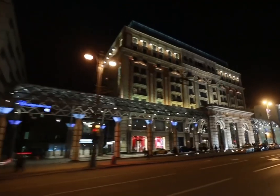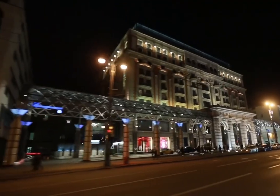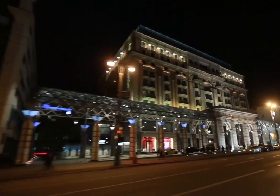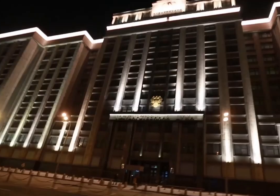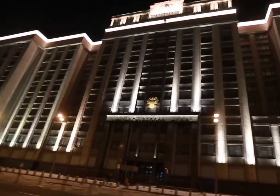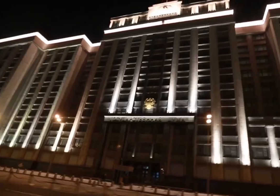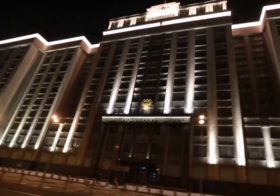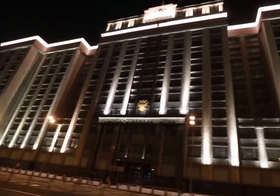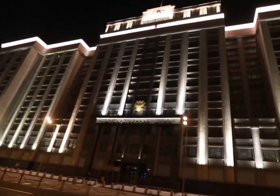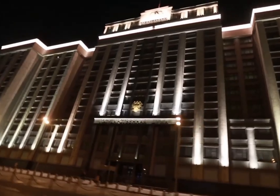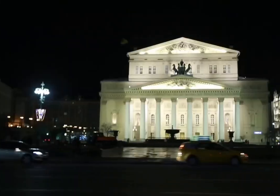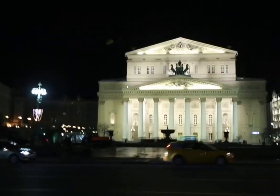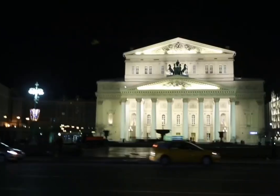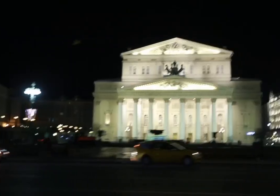(Duma [Russian Parliament] Building) (Bolshoi Theatre)